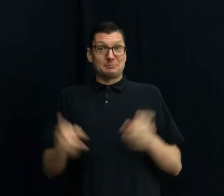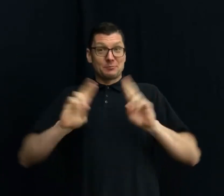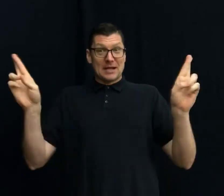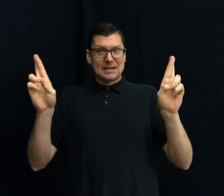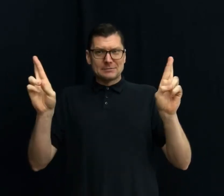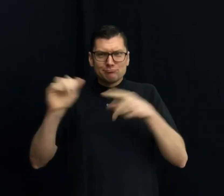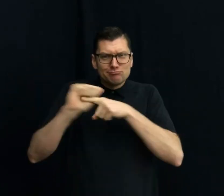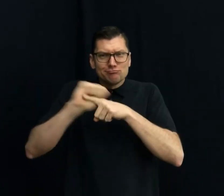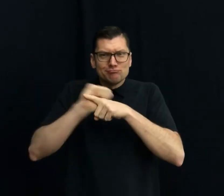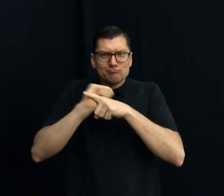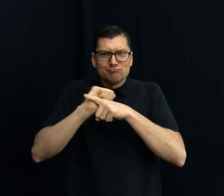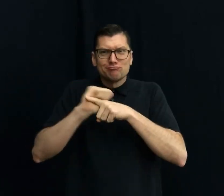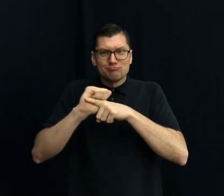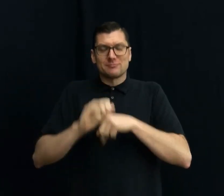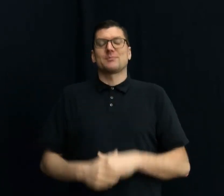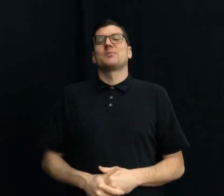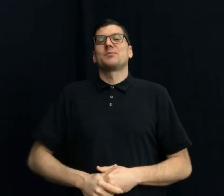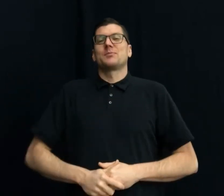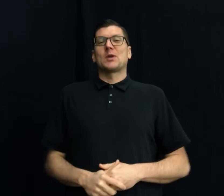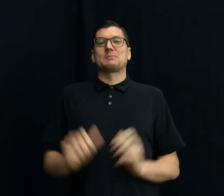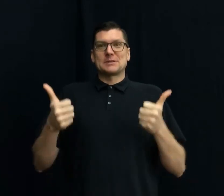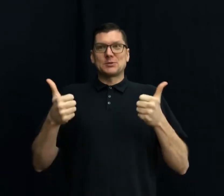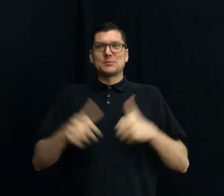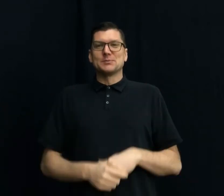Ready to practice? Let's do it!